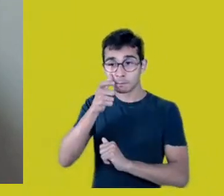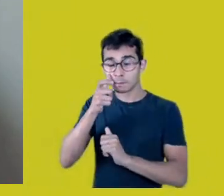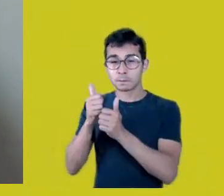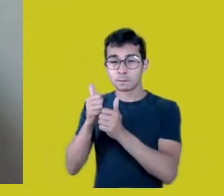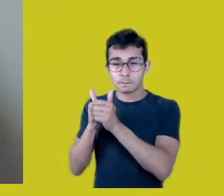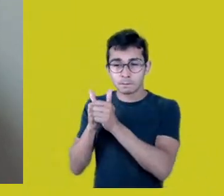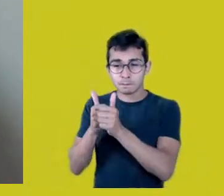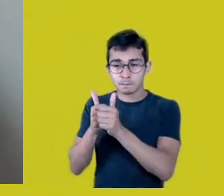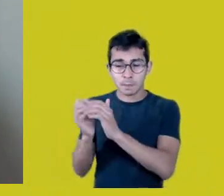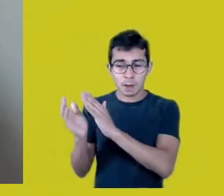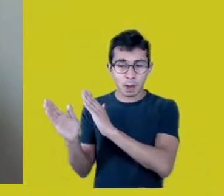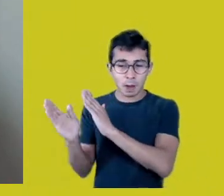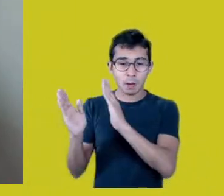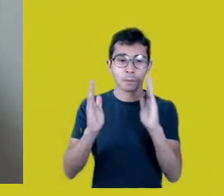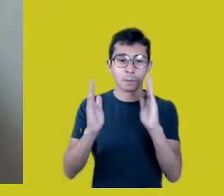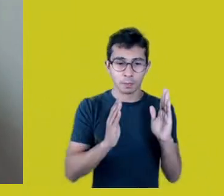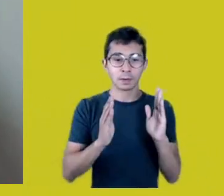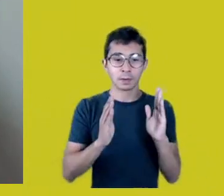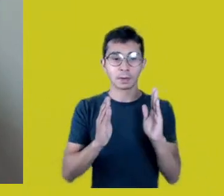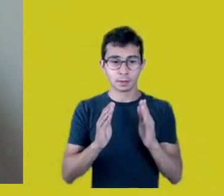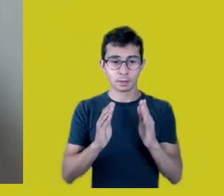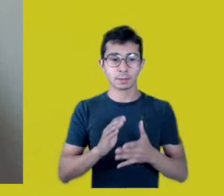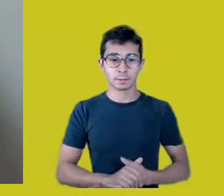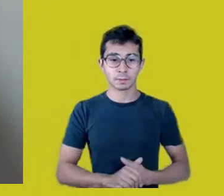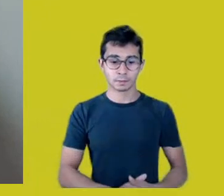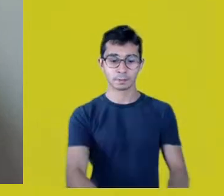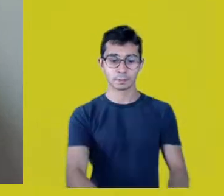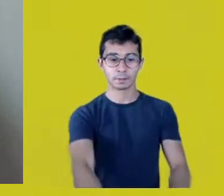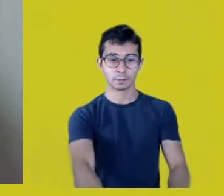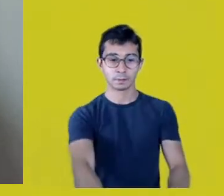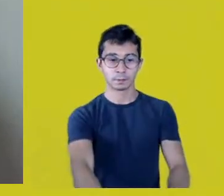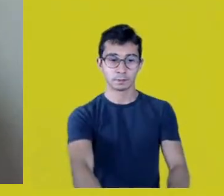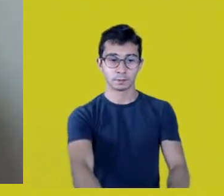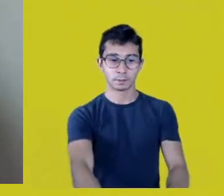of concept formation, will be developed